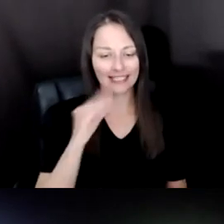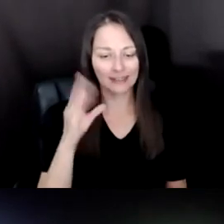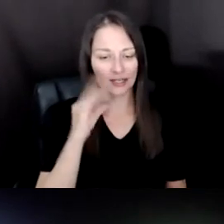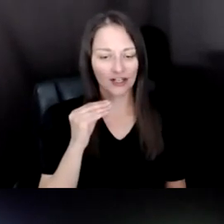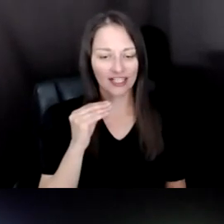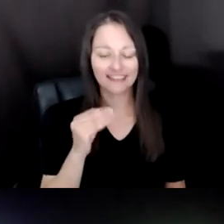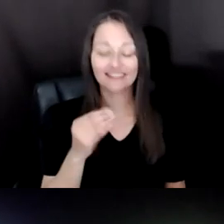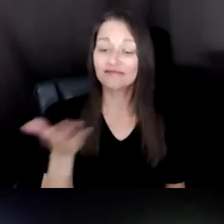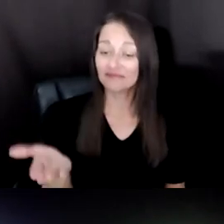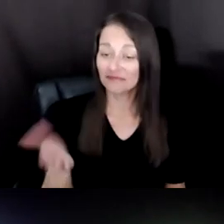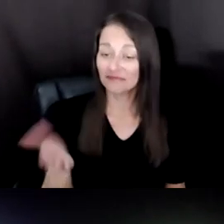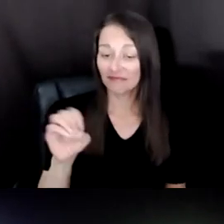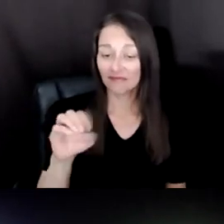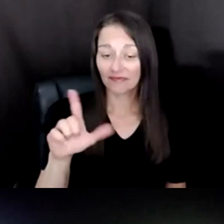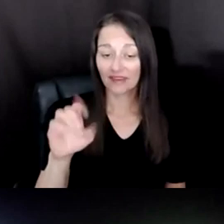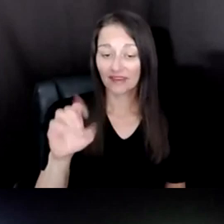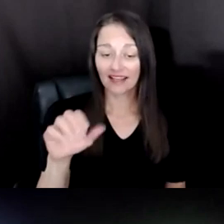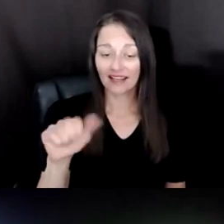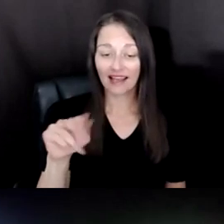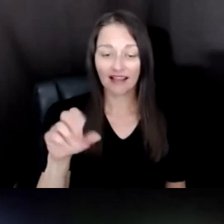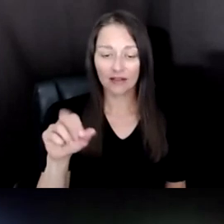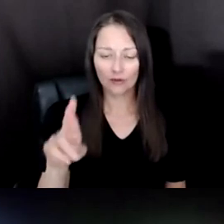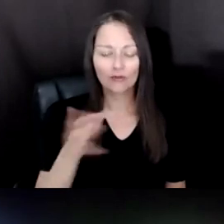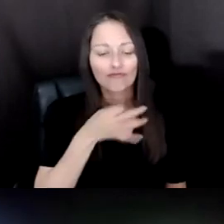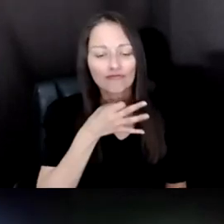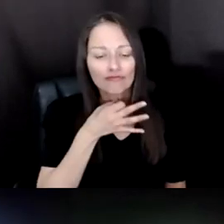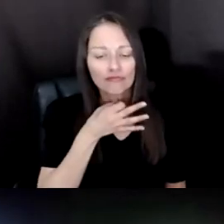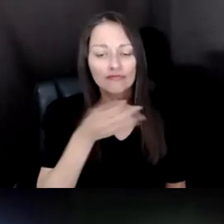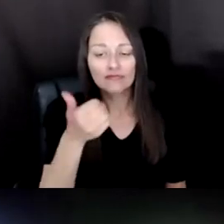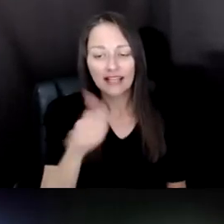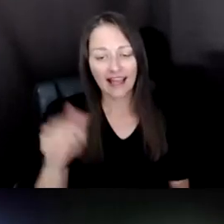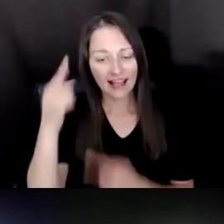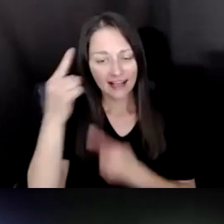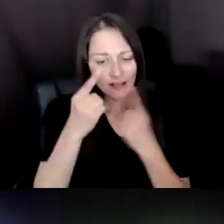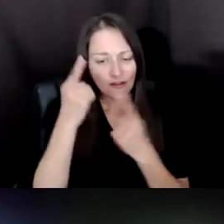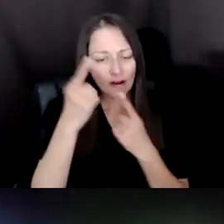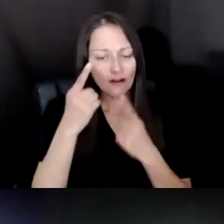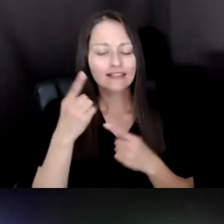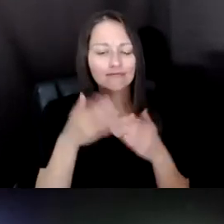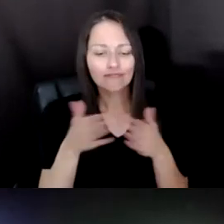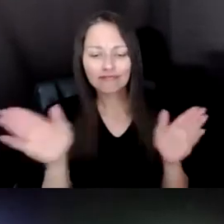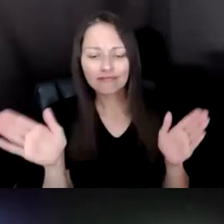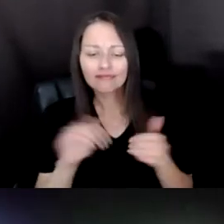YOUR CASE I'M WONDERING IF YOU HAVE ANY THOUGHTS ABOUT THE GENERAL HOW, HOW THIS TYPE OF SYSTEMATIC